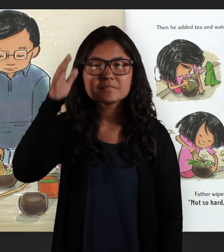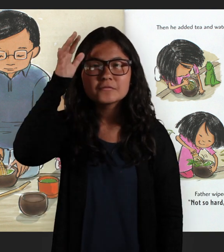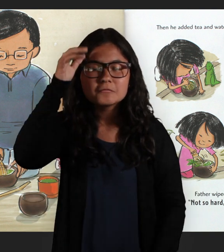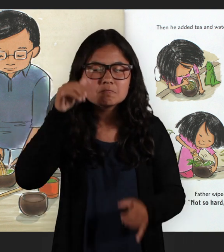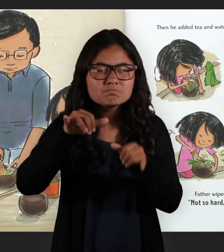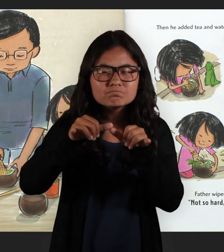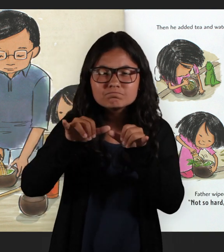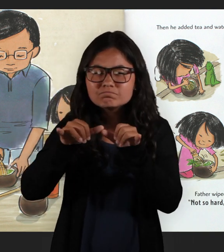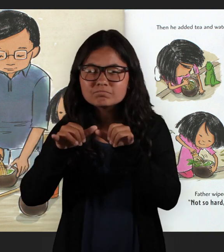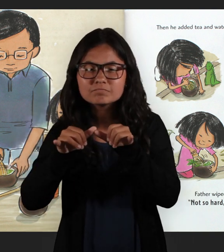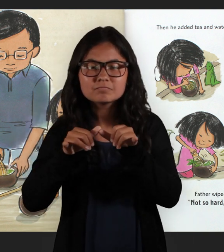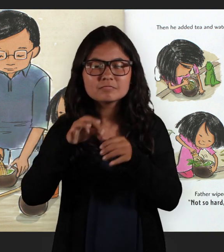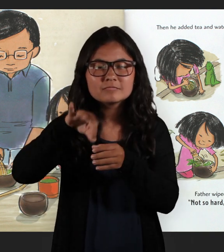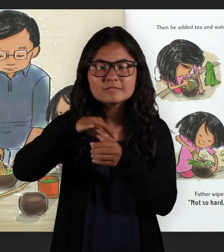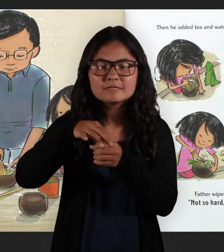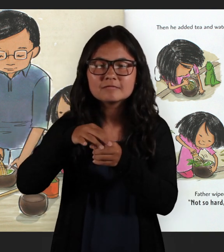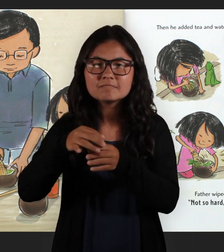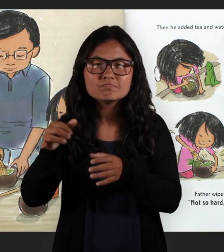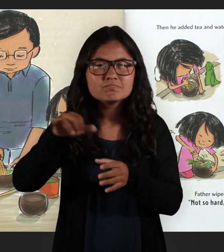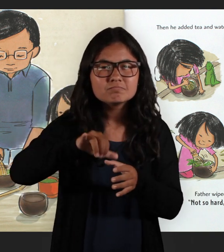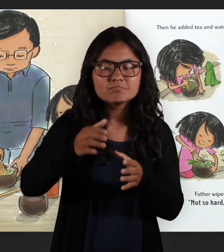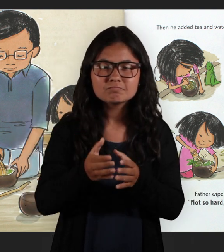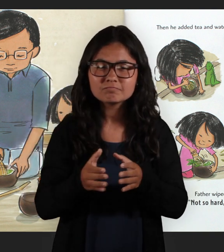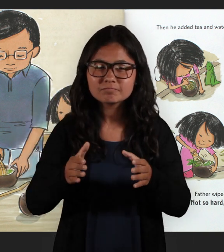Father measured powdered tea into a bowl, poured hot water,